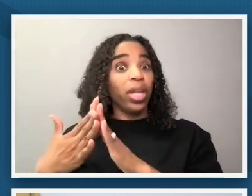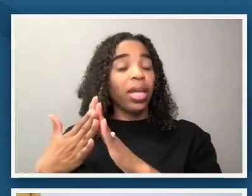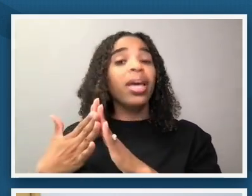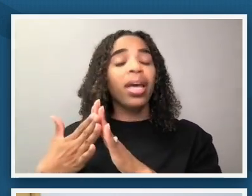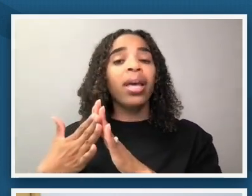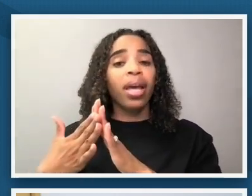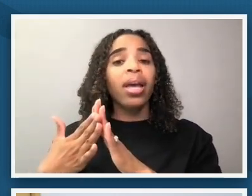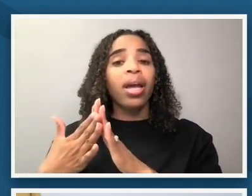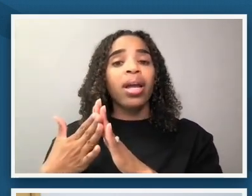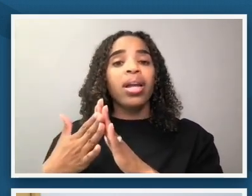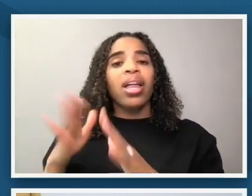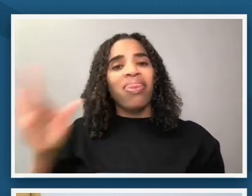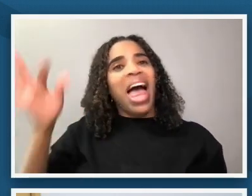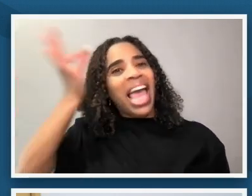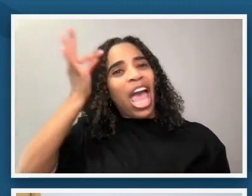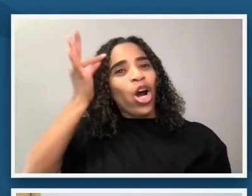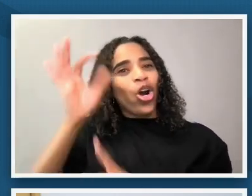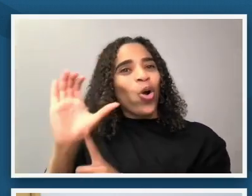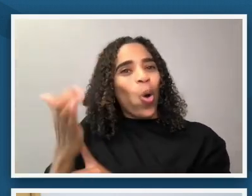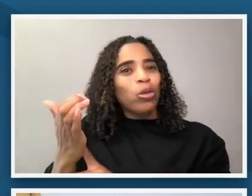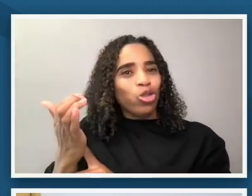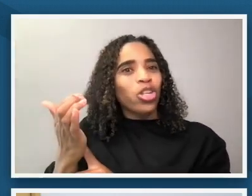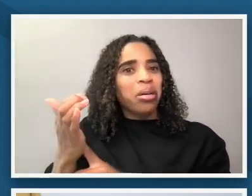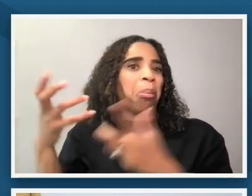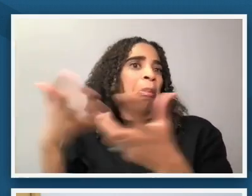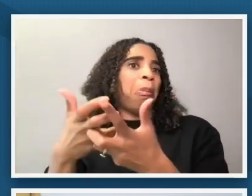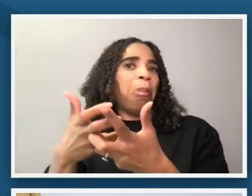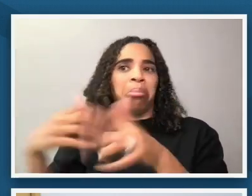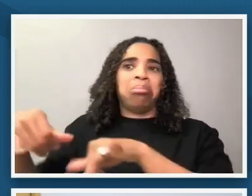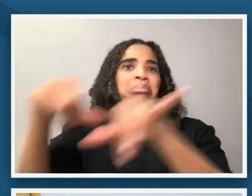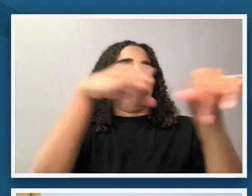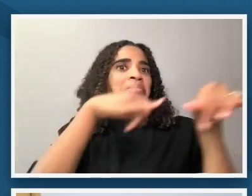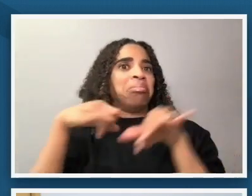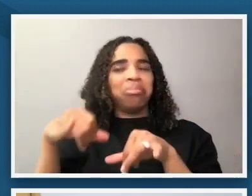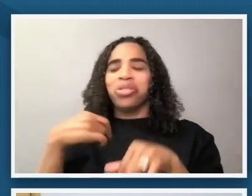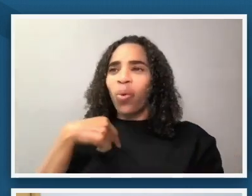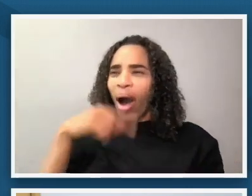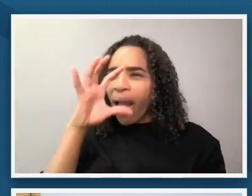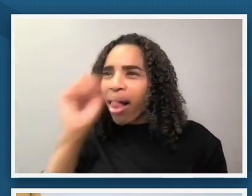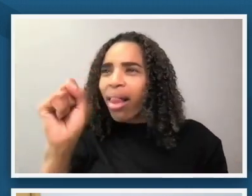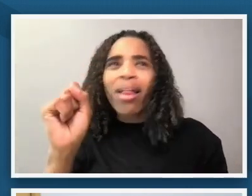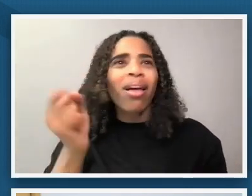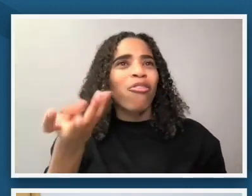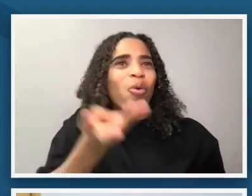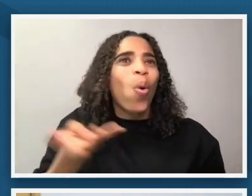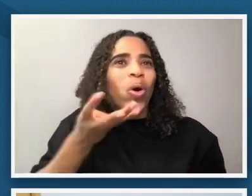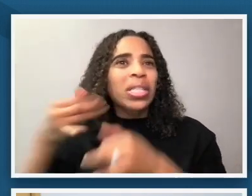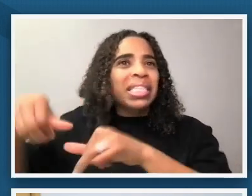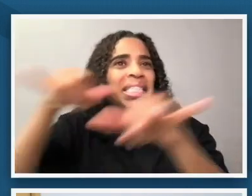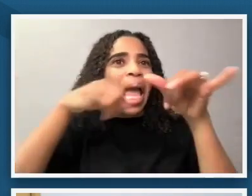hair culture and what that means and so that that's something that i'm drawn to